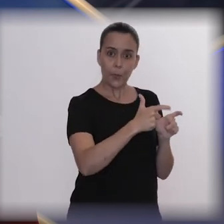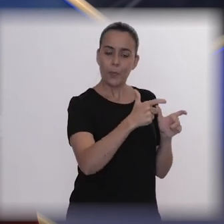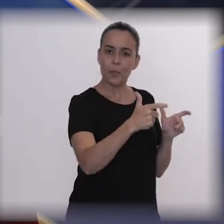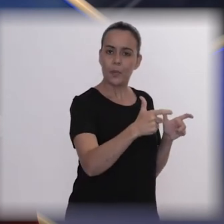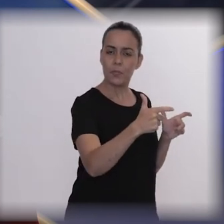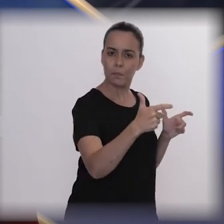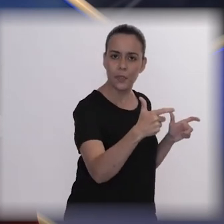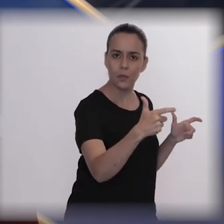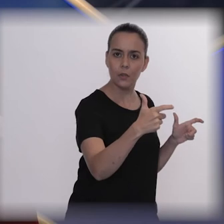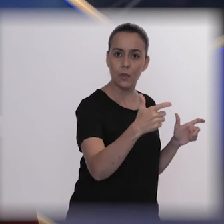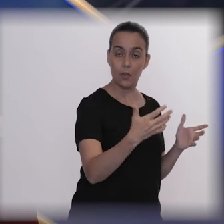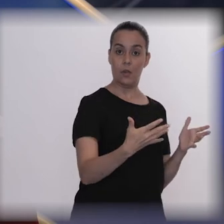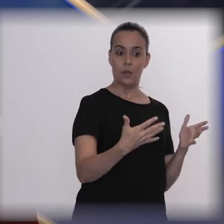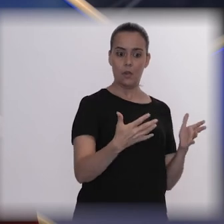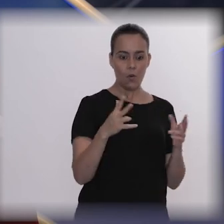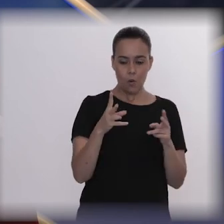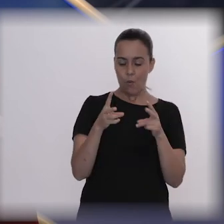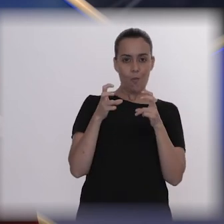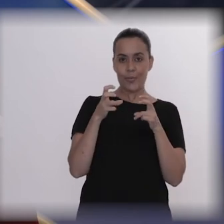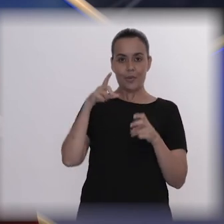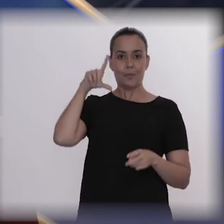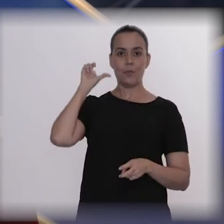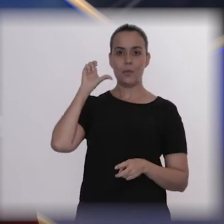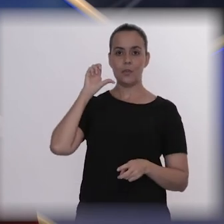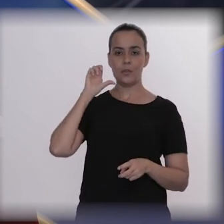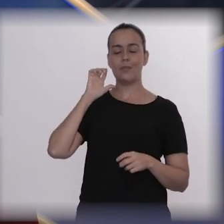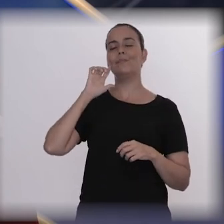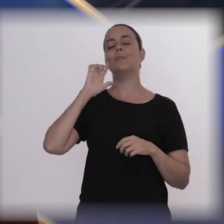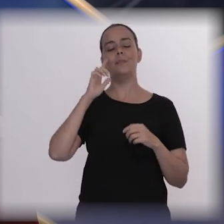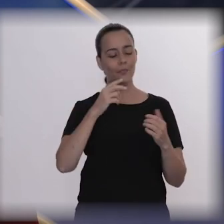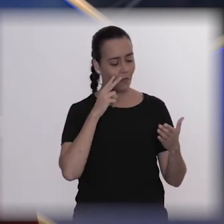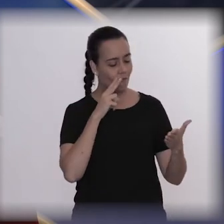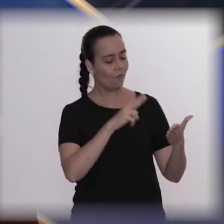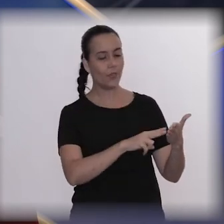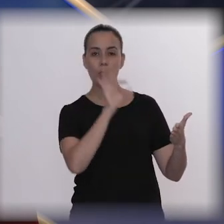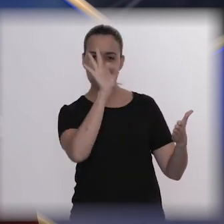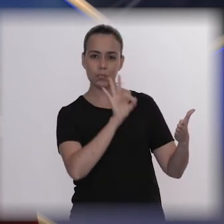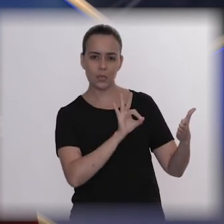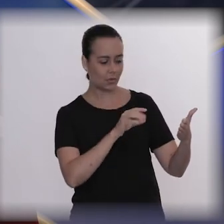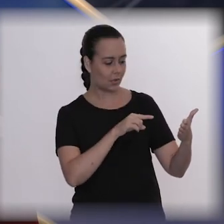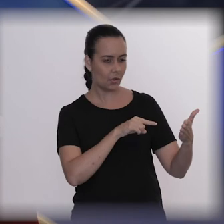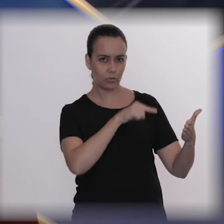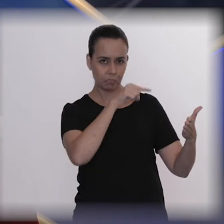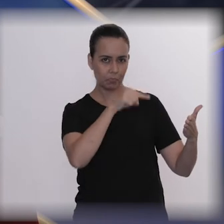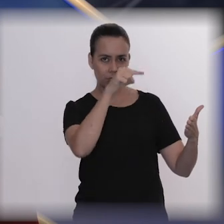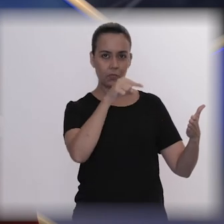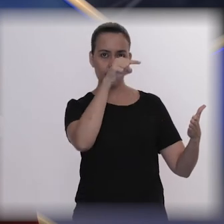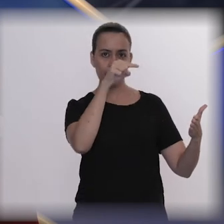So, the World Health Organization started developing very serious programs focused on the issue of suicide.